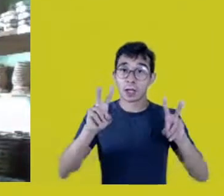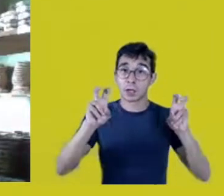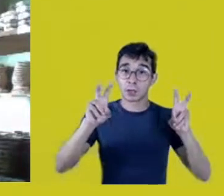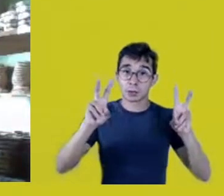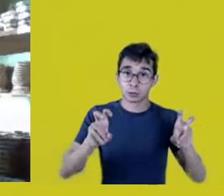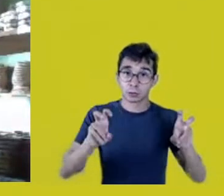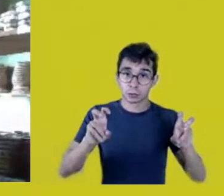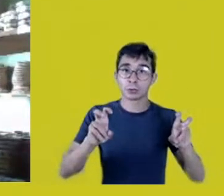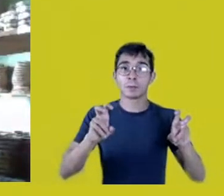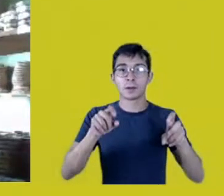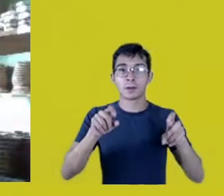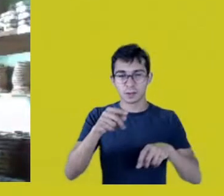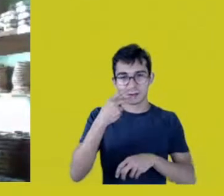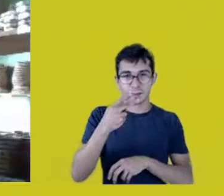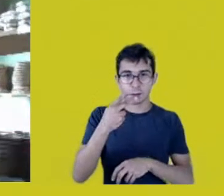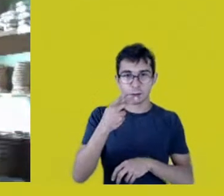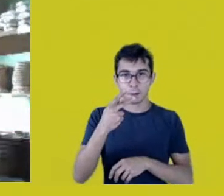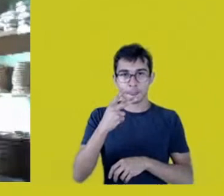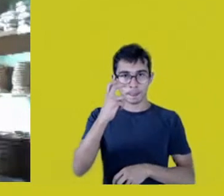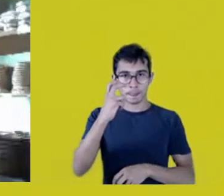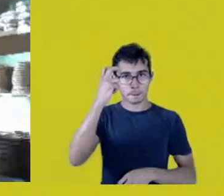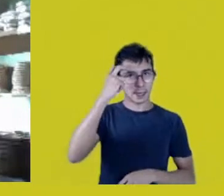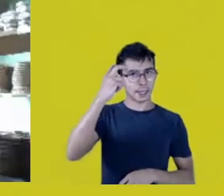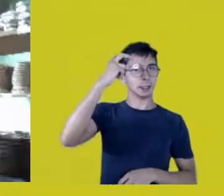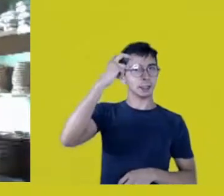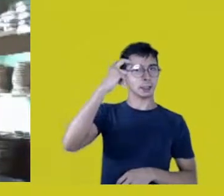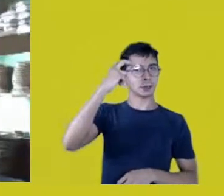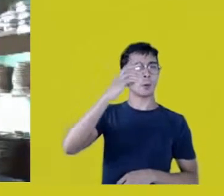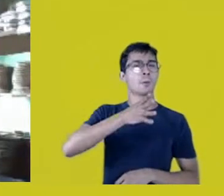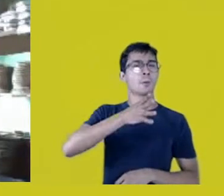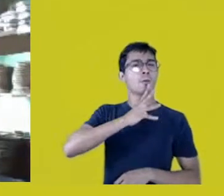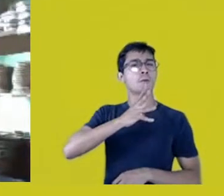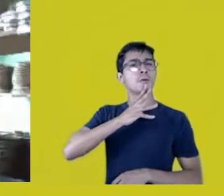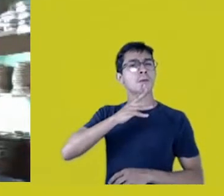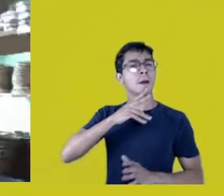Because we’re here speaking with persons who produce books,